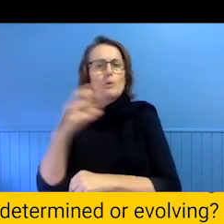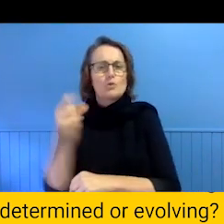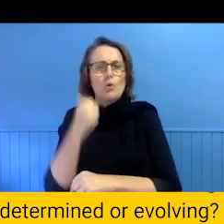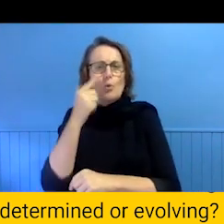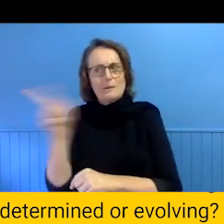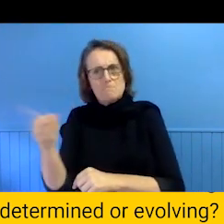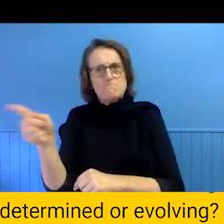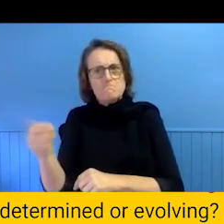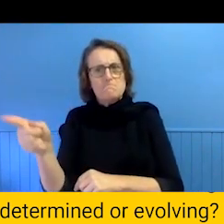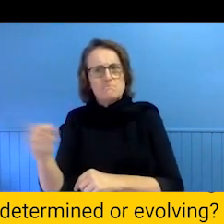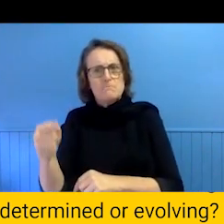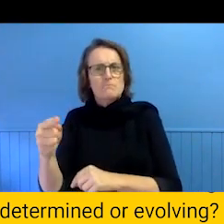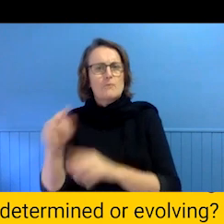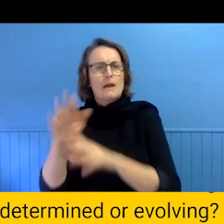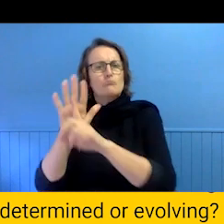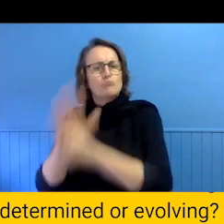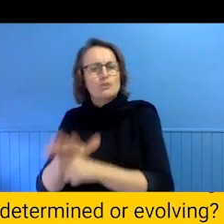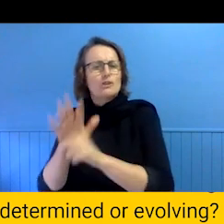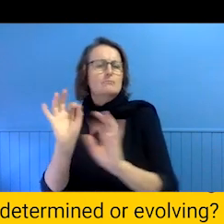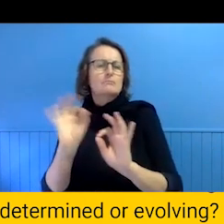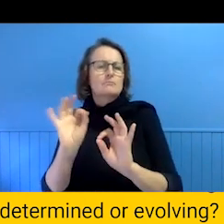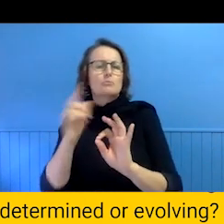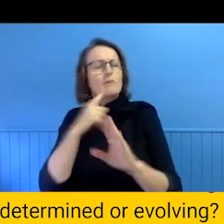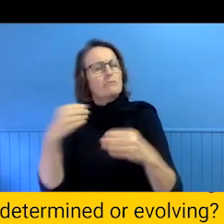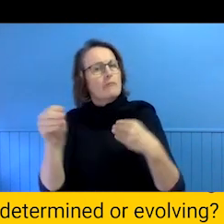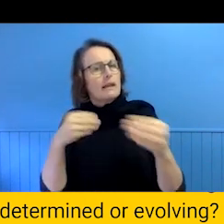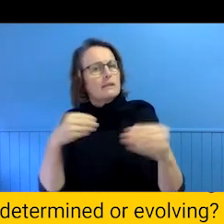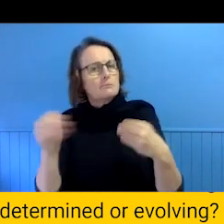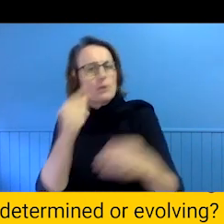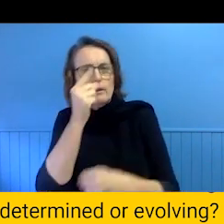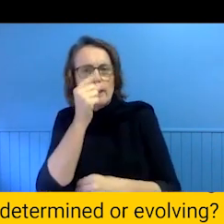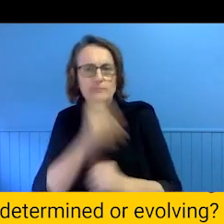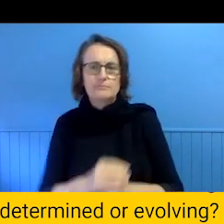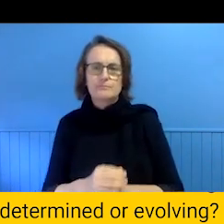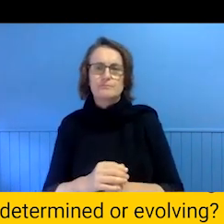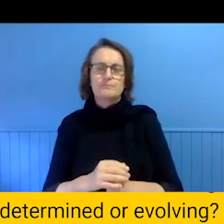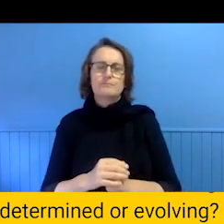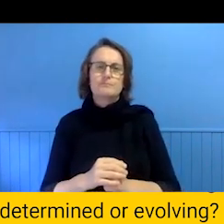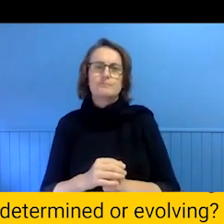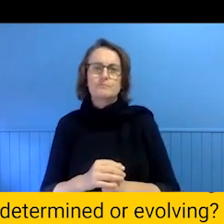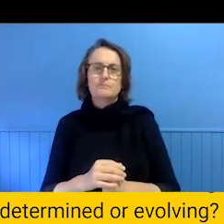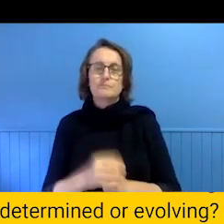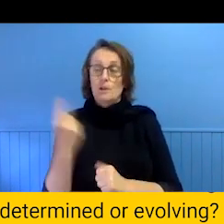There is a lot of flexibility. We have a set of commitments that we all believe in.